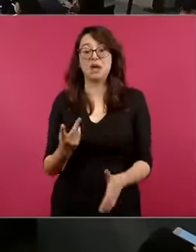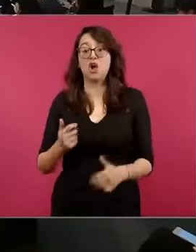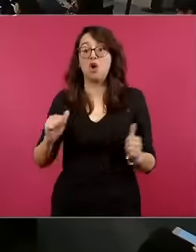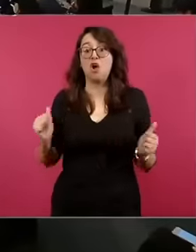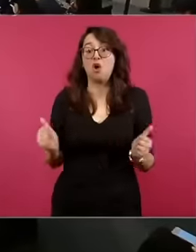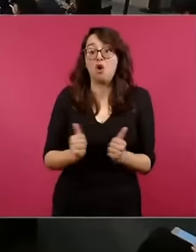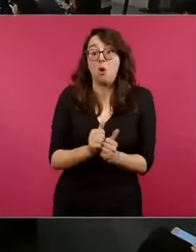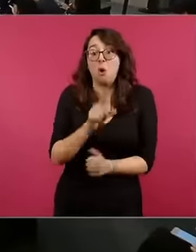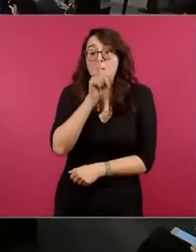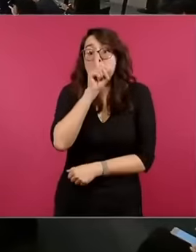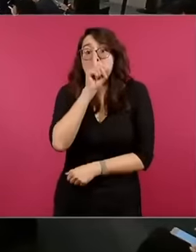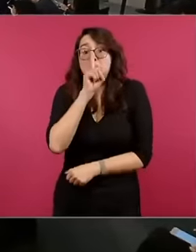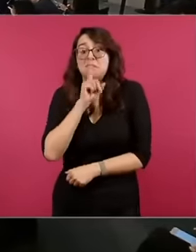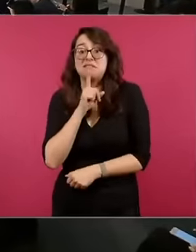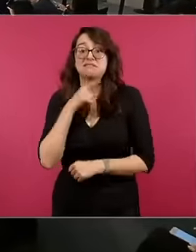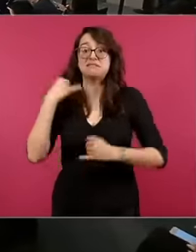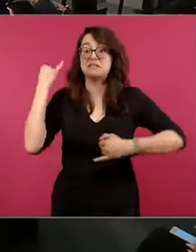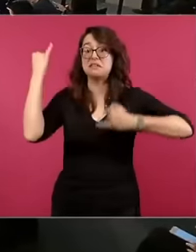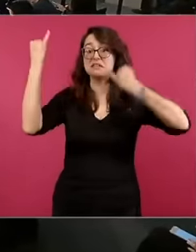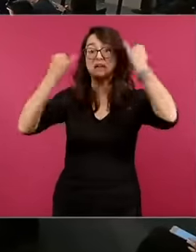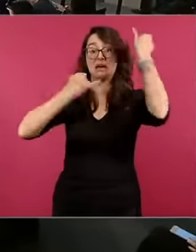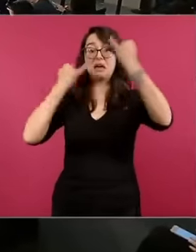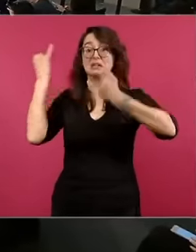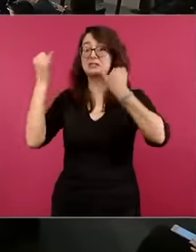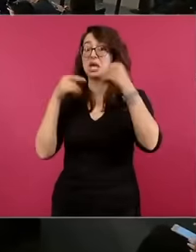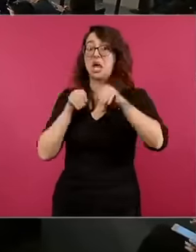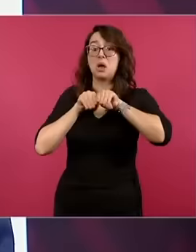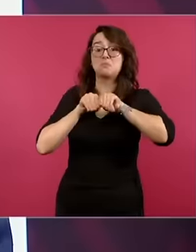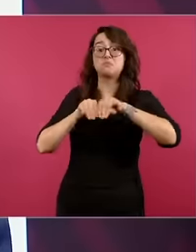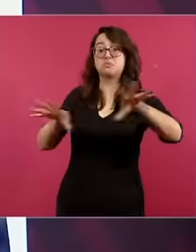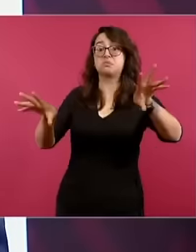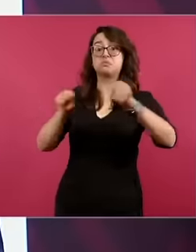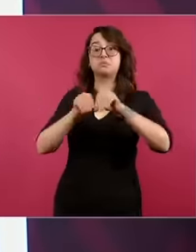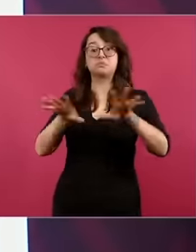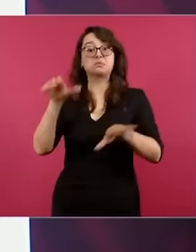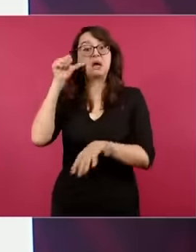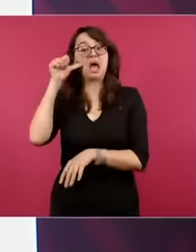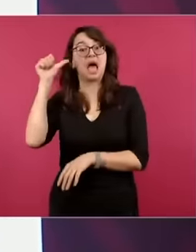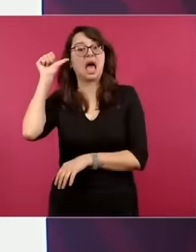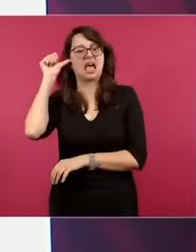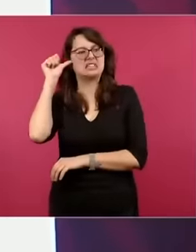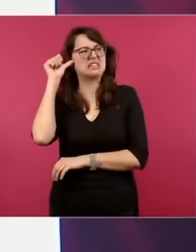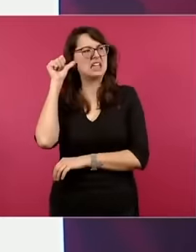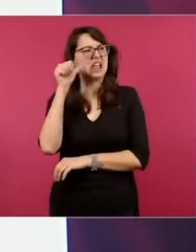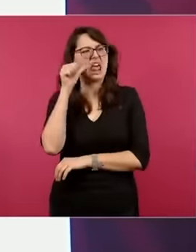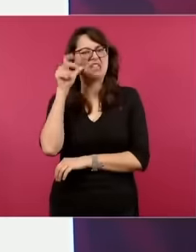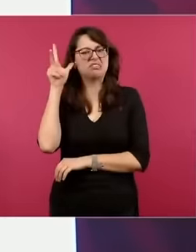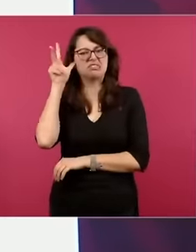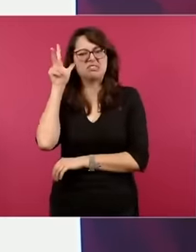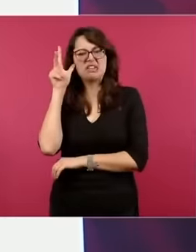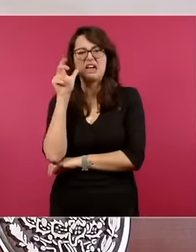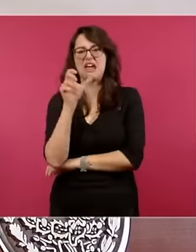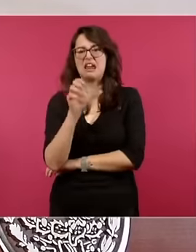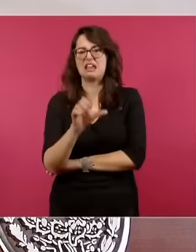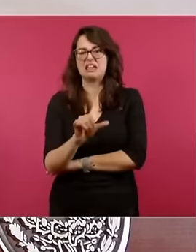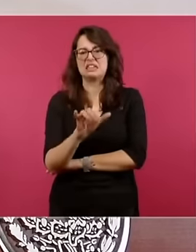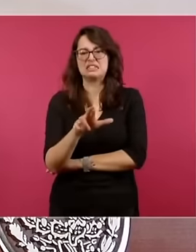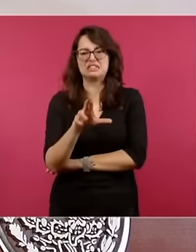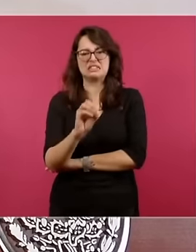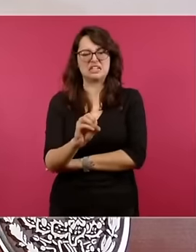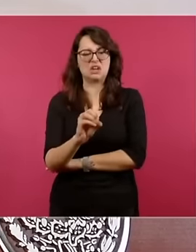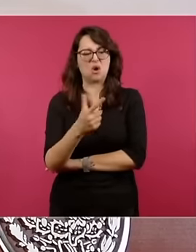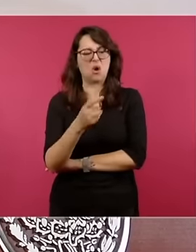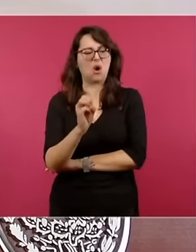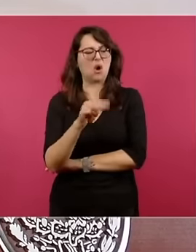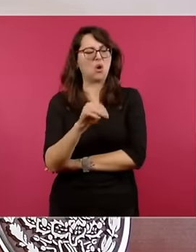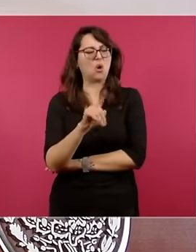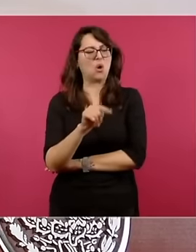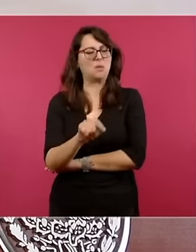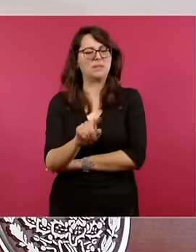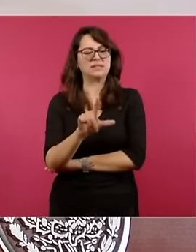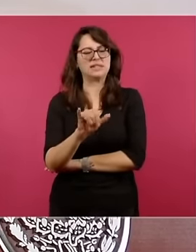Ciro Gómez Leiva gutier yesterday Look for it this because Even